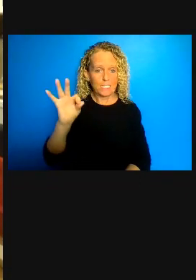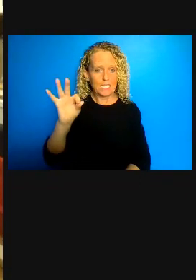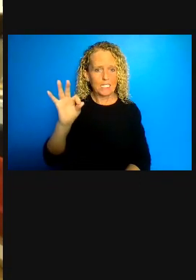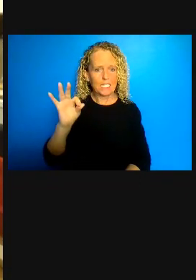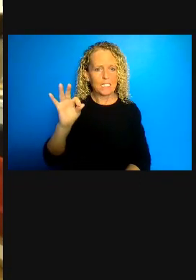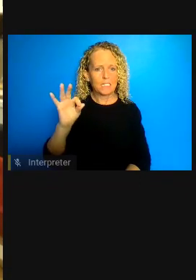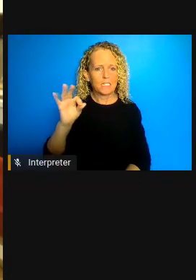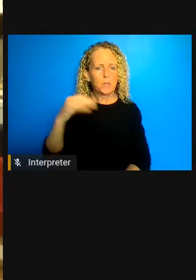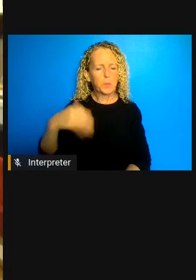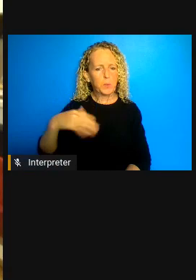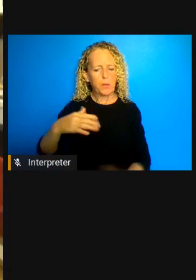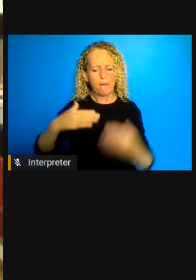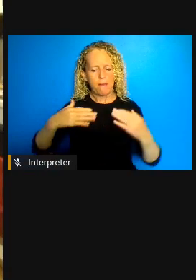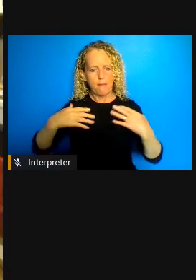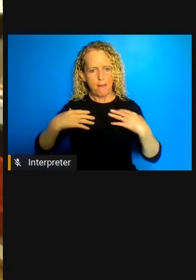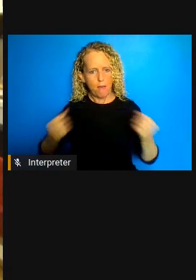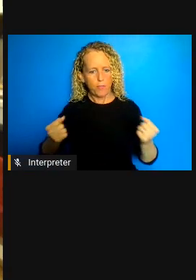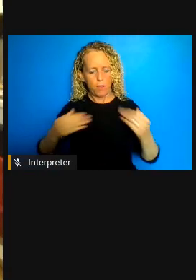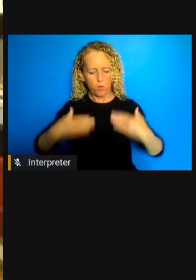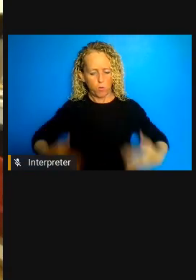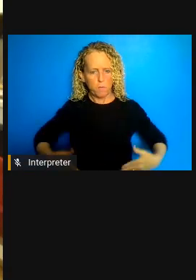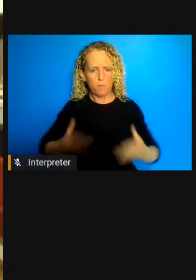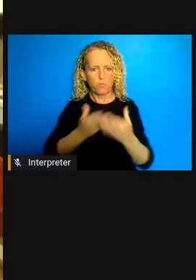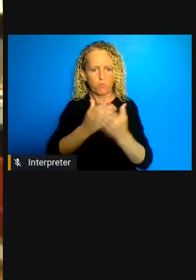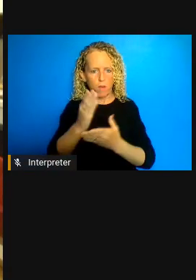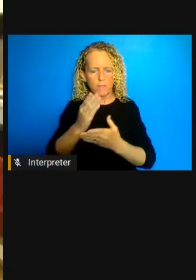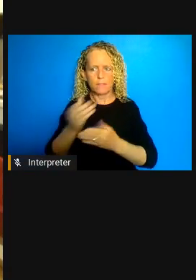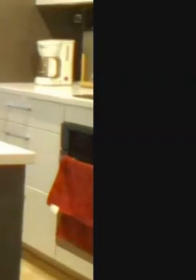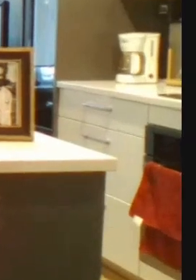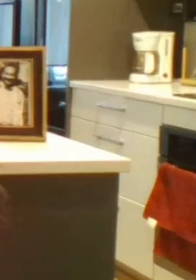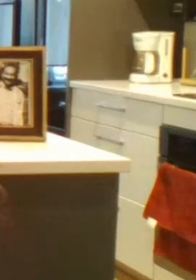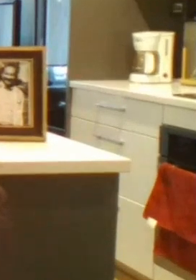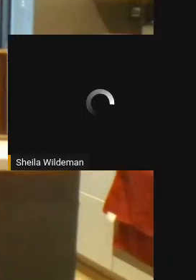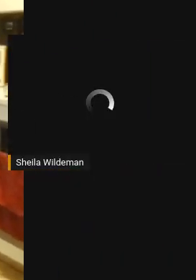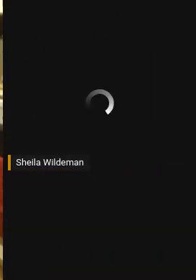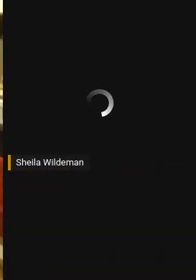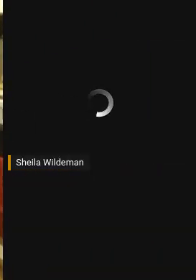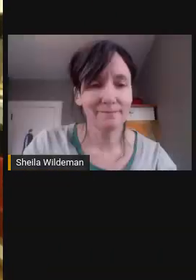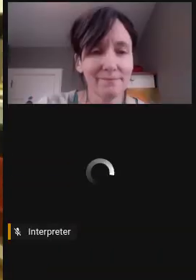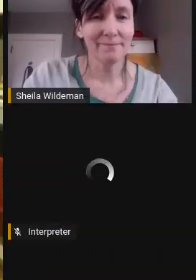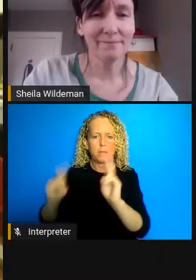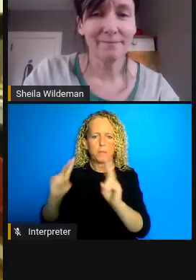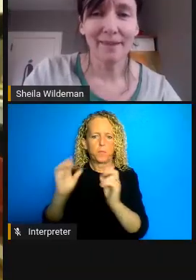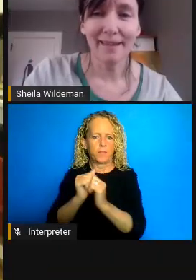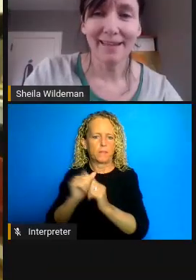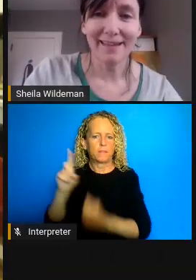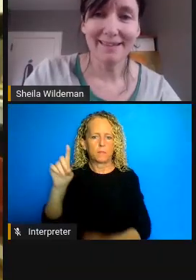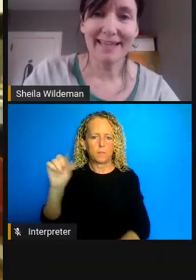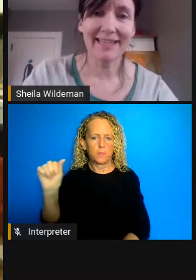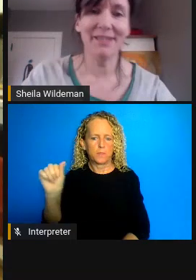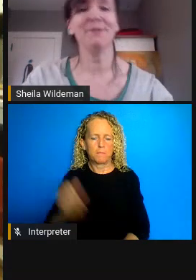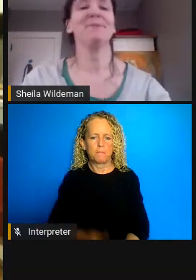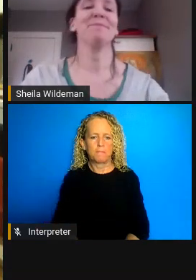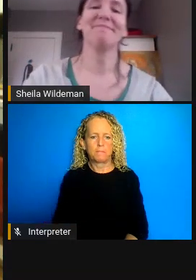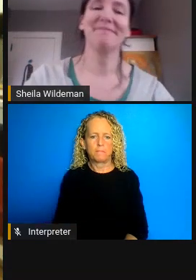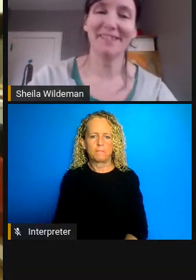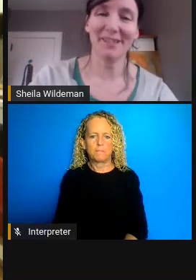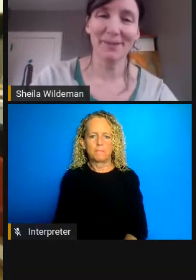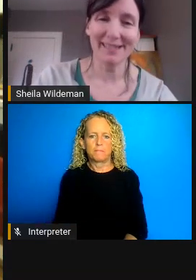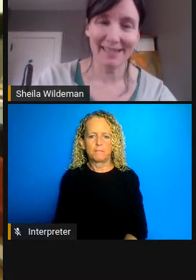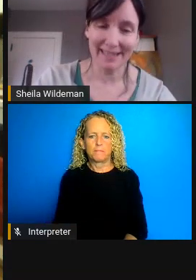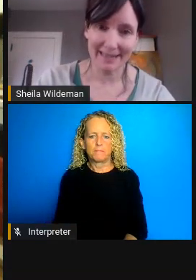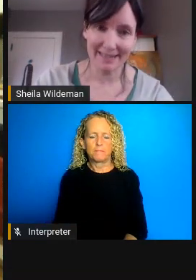Human Rights of persons with disabilities. Sure it's not in a job